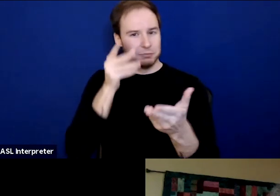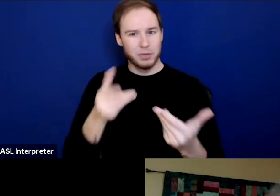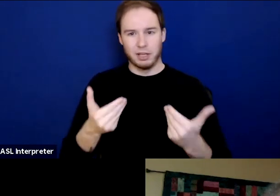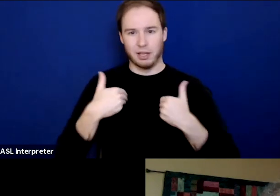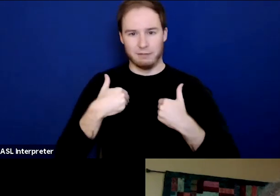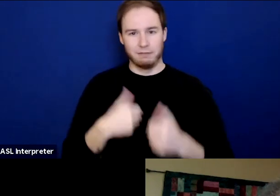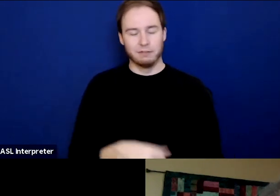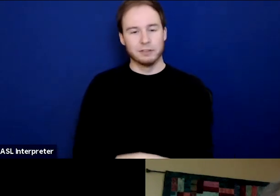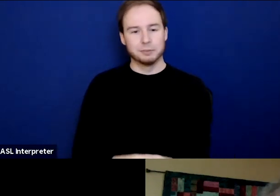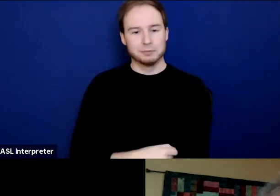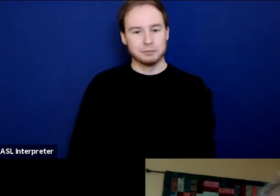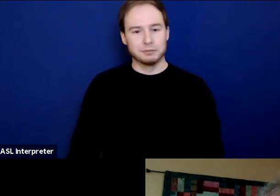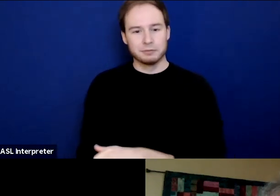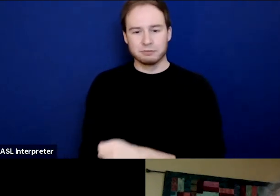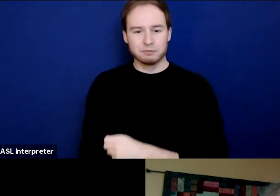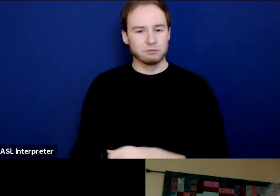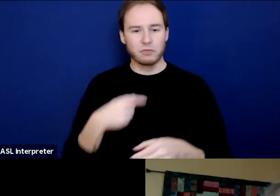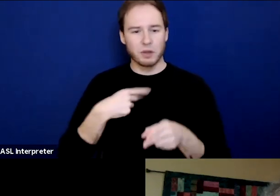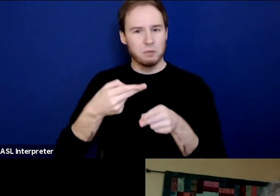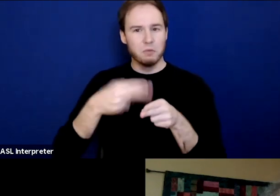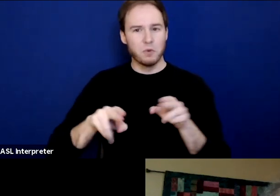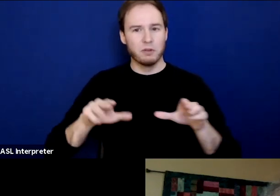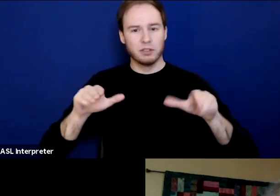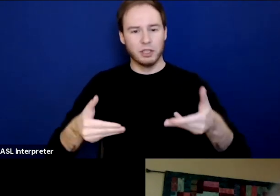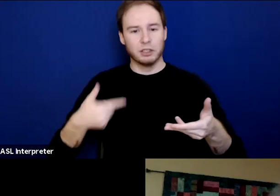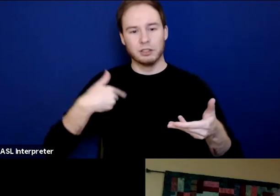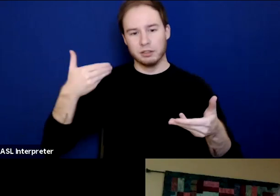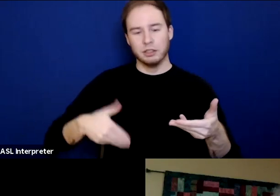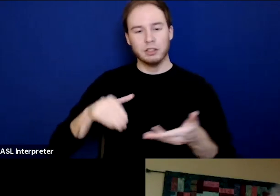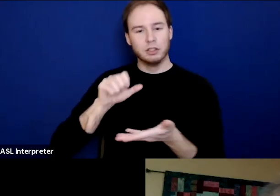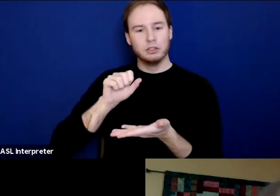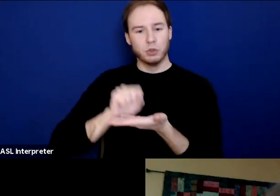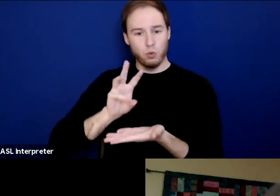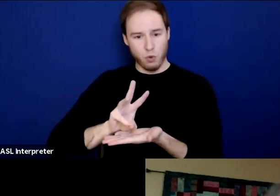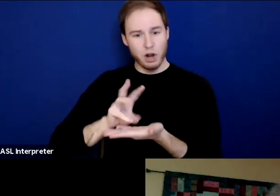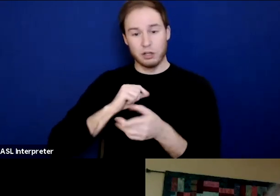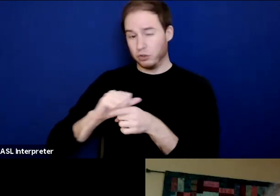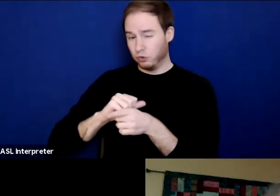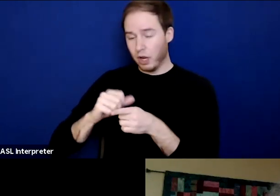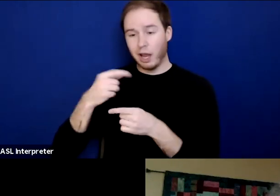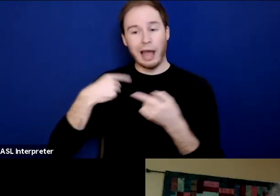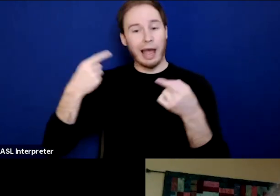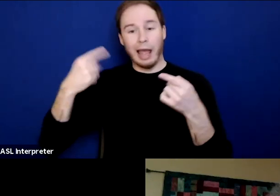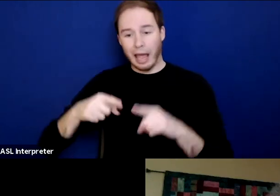Just by way of brief introduction, I am a social worker by training. I have tell you, I stumbled into working in homelessness